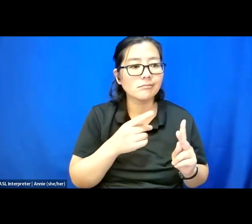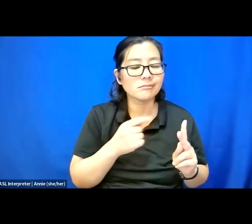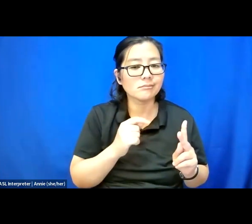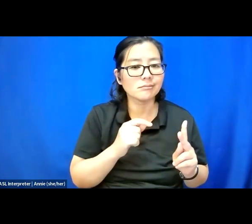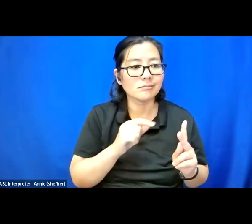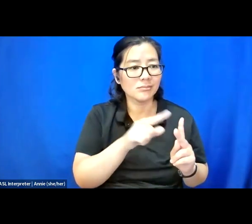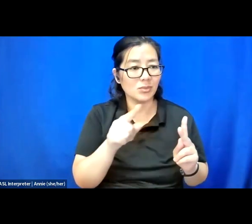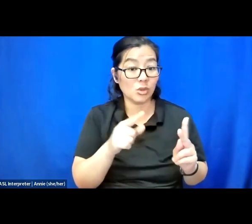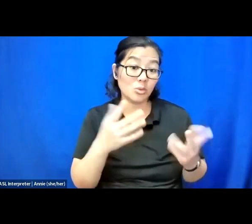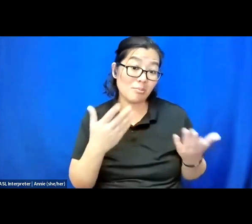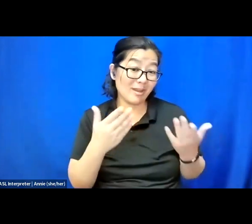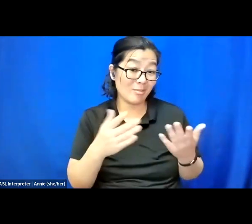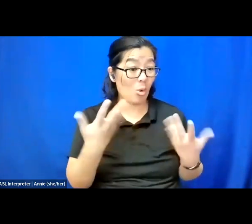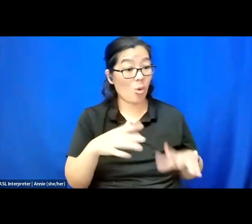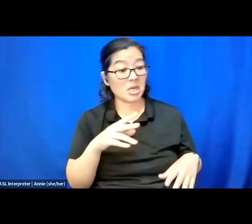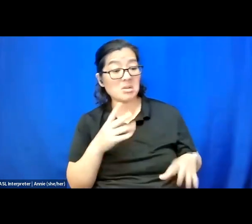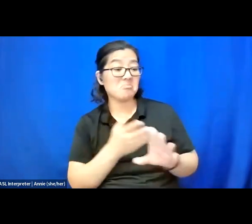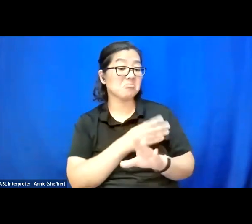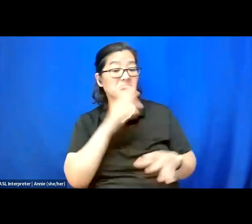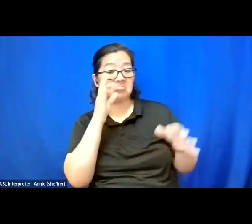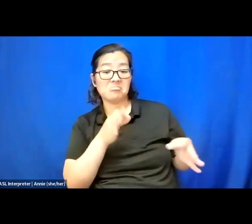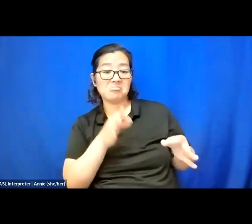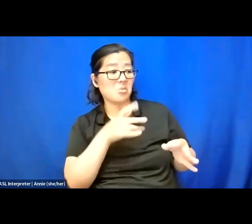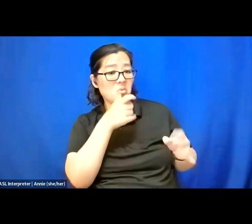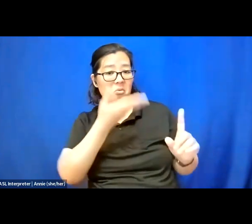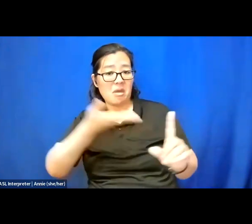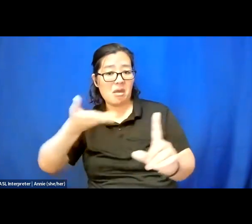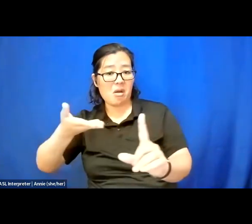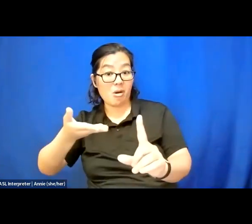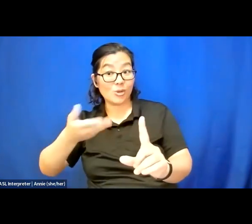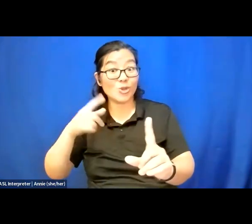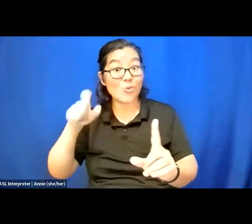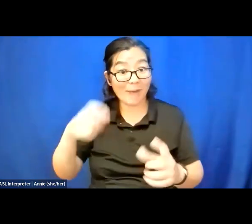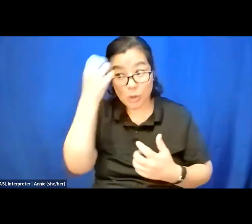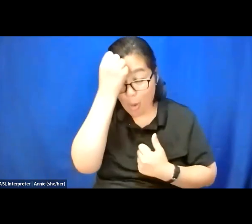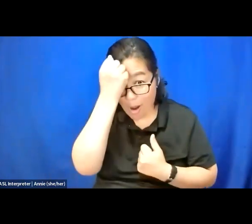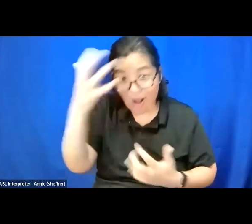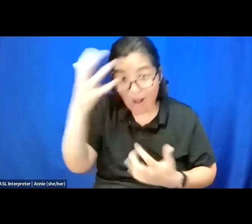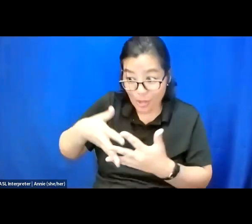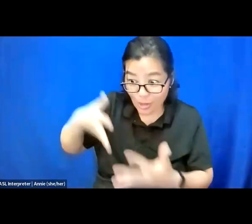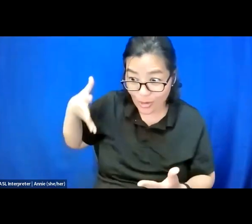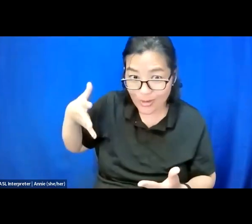of who they are, and you're going to have to unlearn as you're learning, as you're teaching, as you're growing.